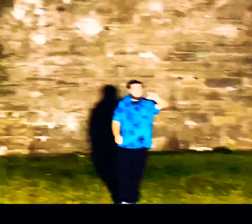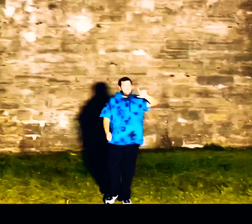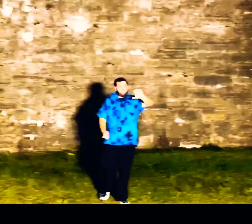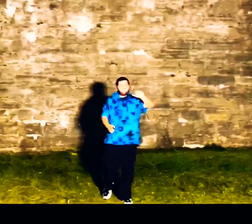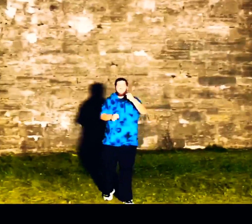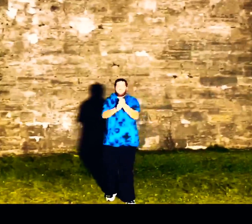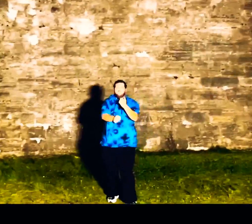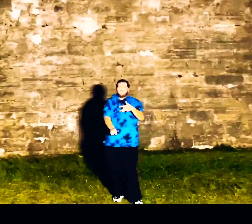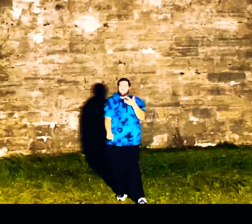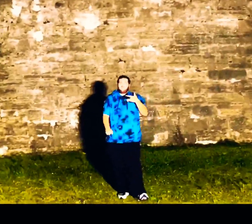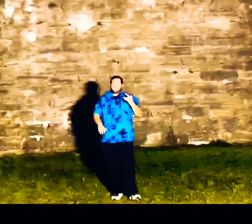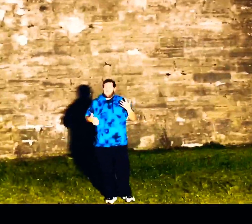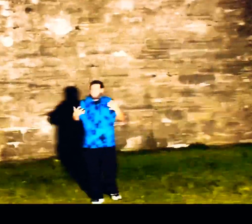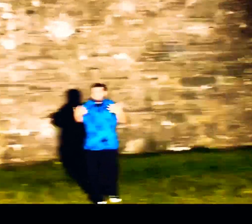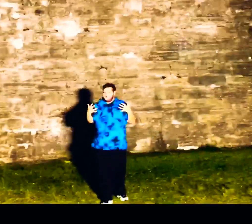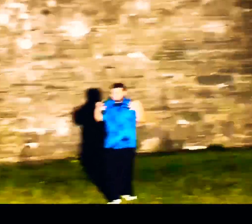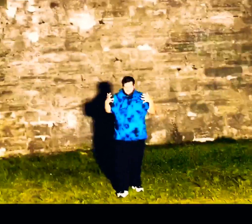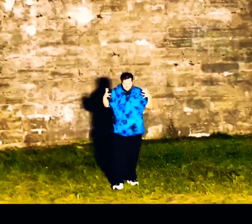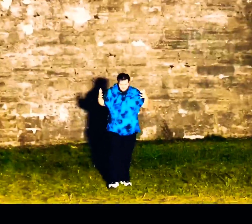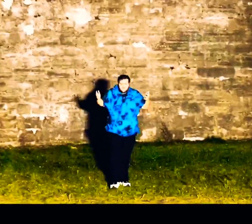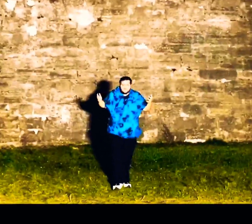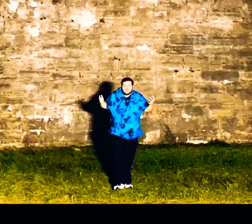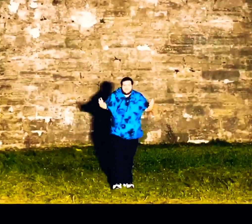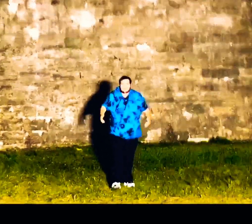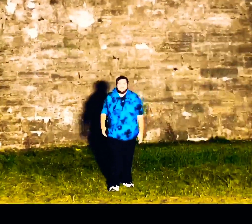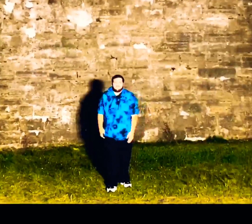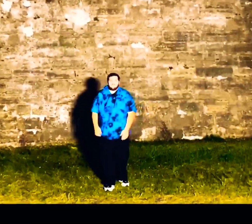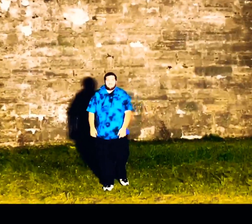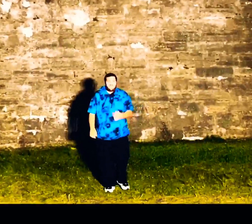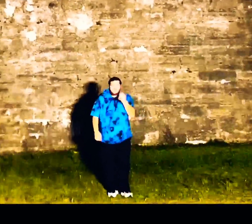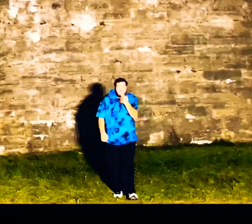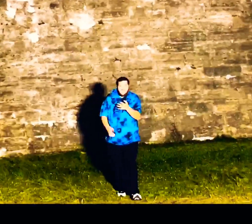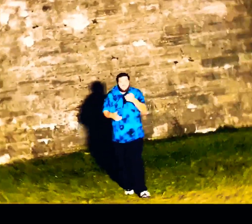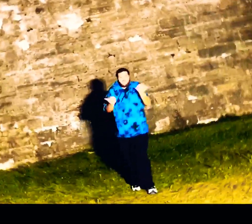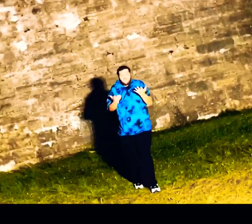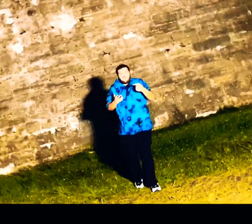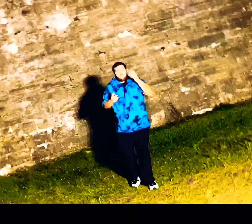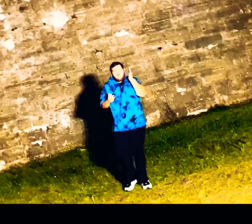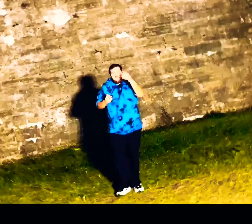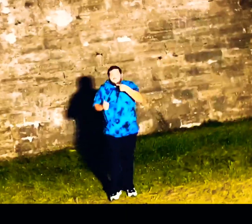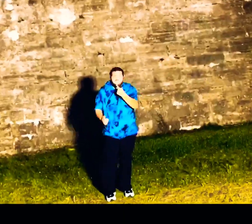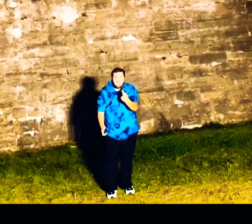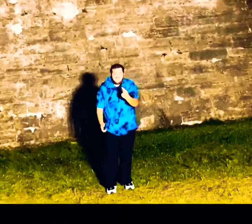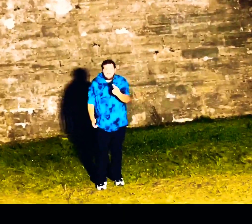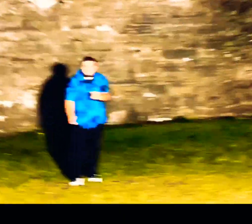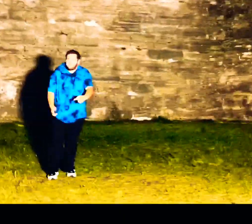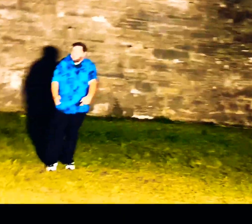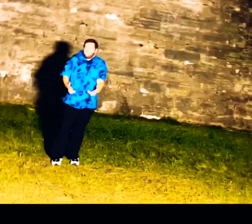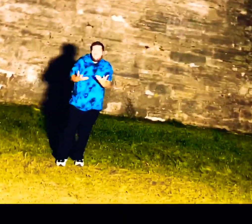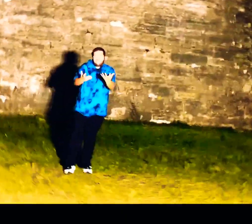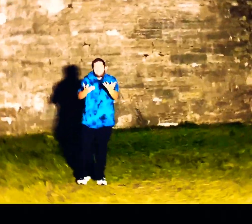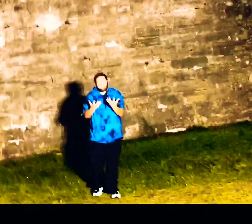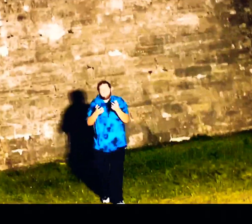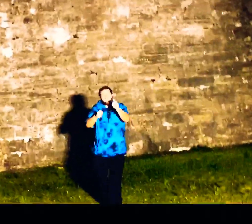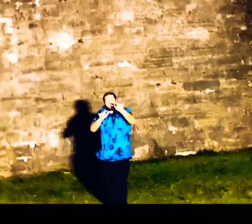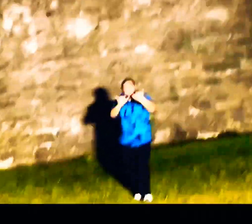Julie starts to make me nervous I don't really care what they would say I'm asking you to stay